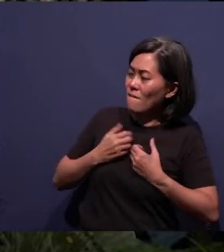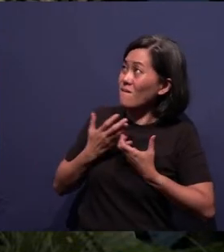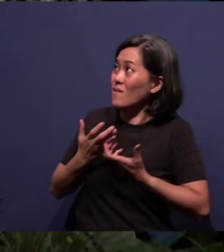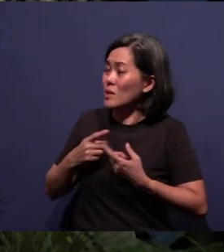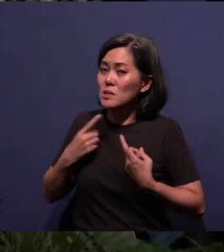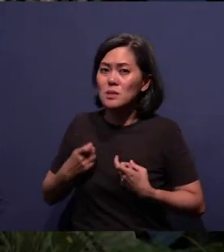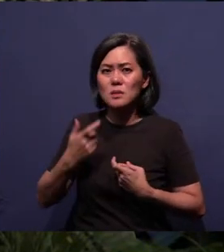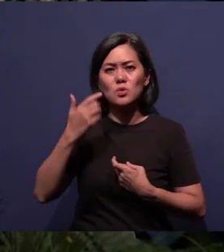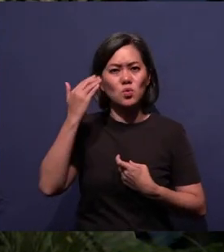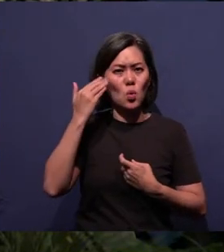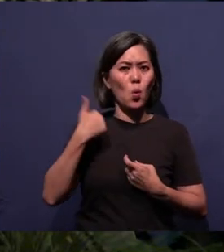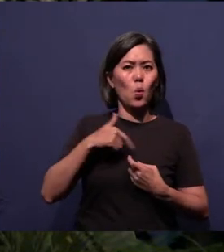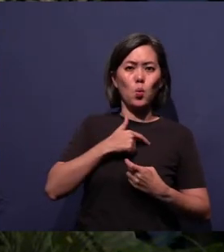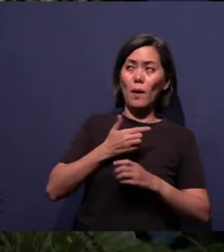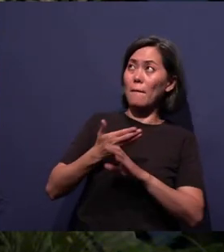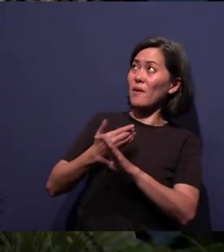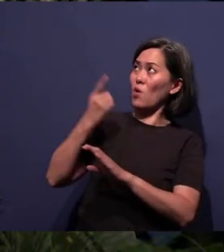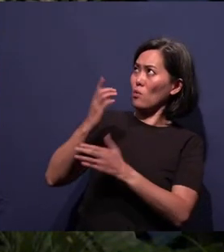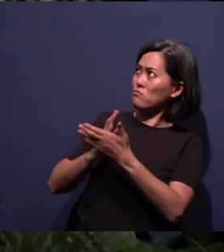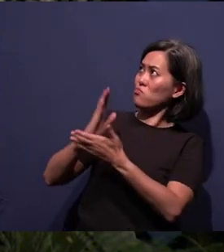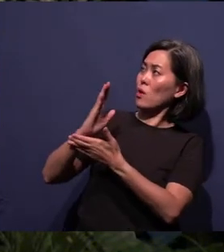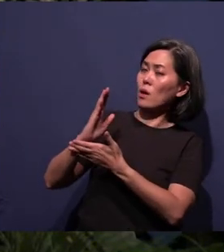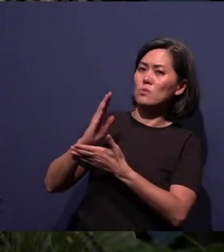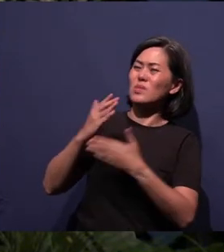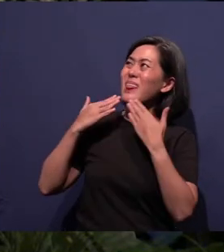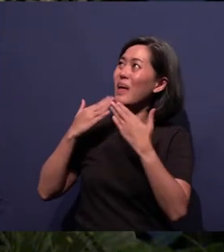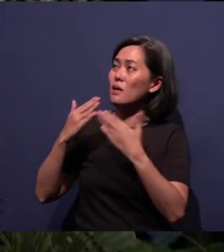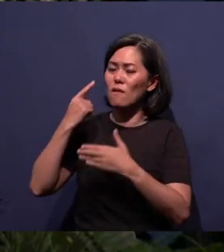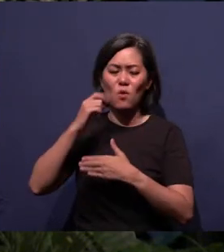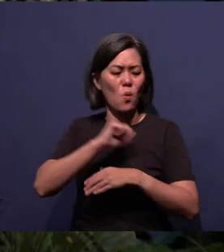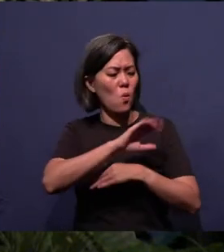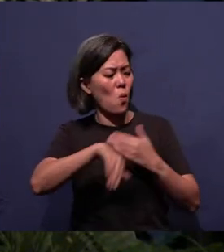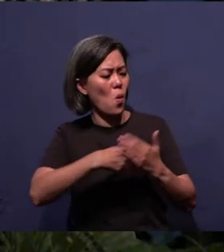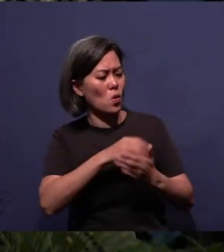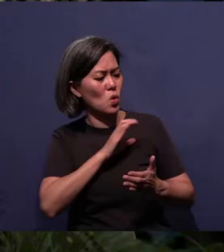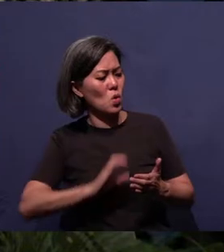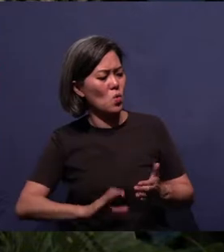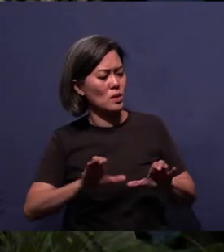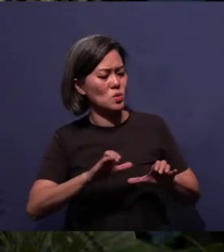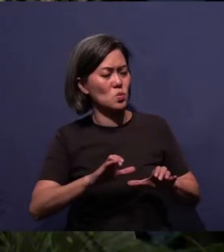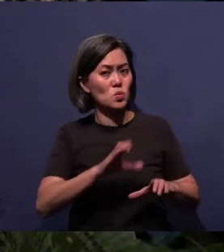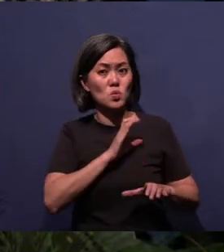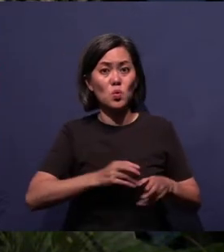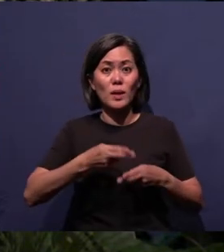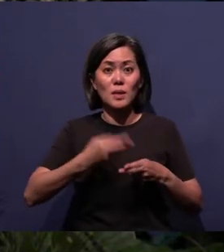And we are thankful Father for all that Christ has done. In Christ's name we pray. Amen.